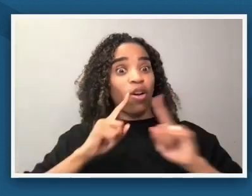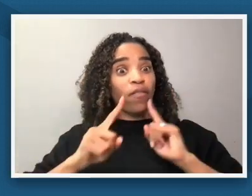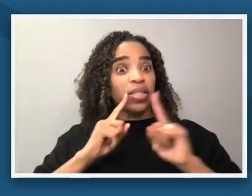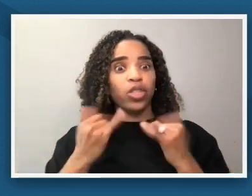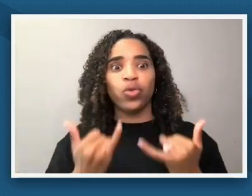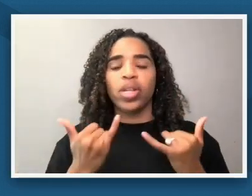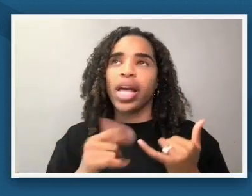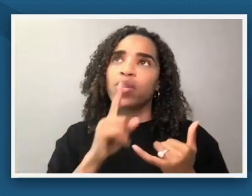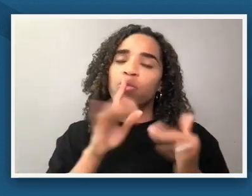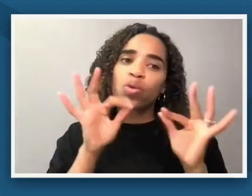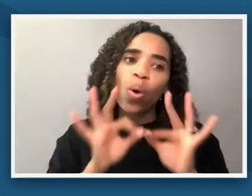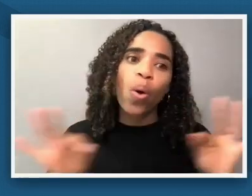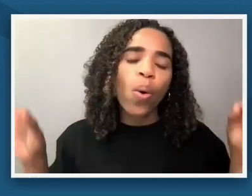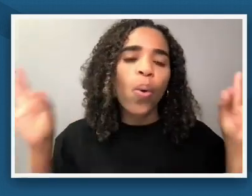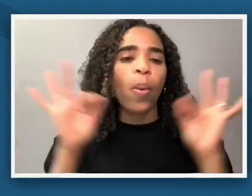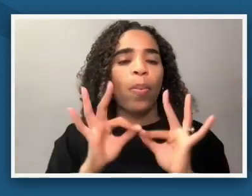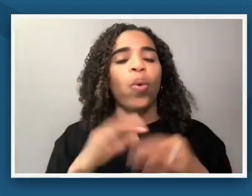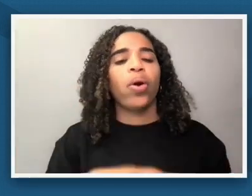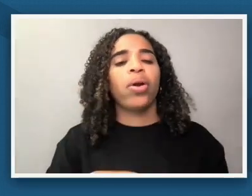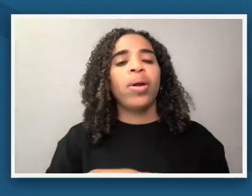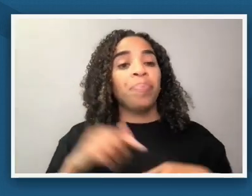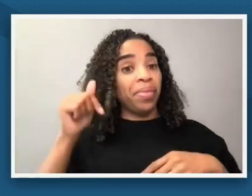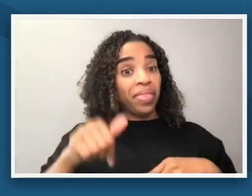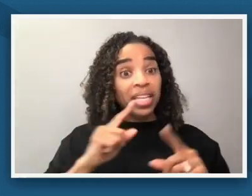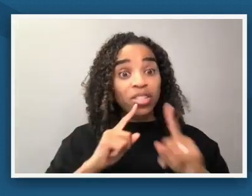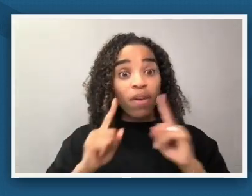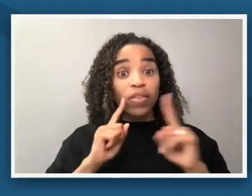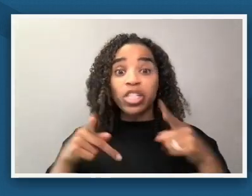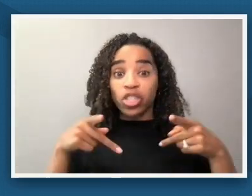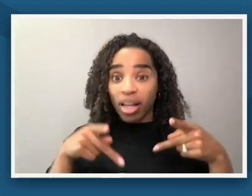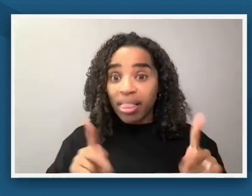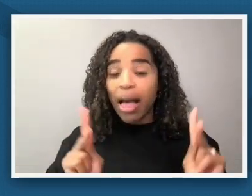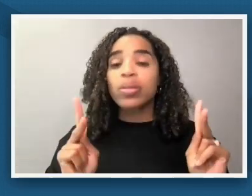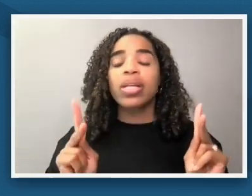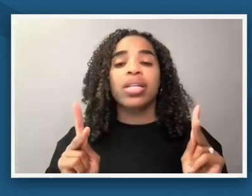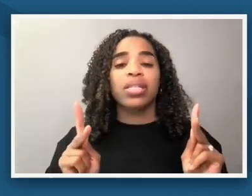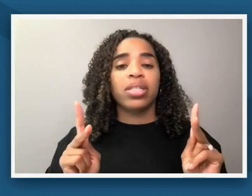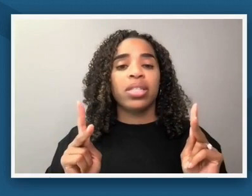allowed us to